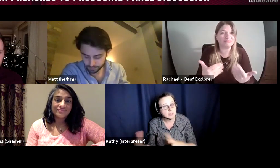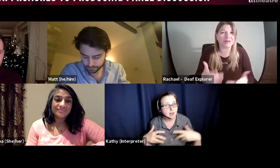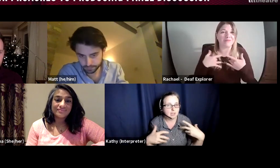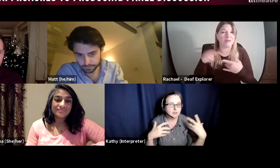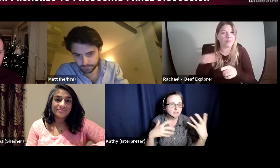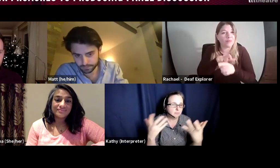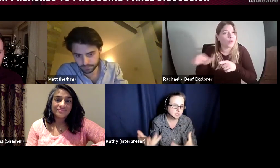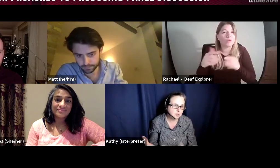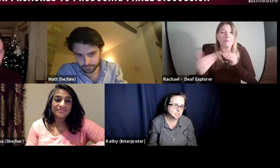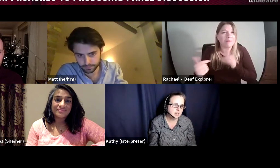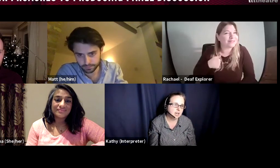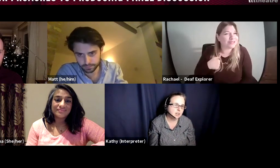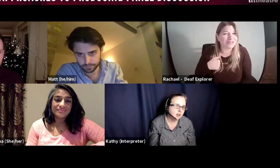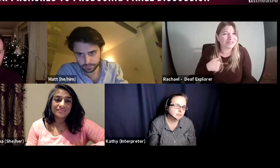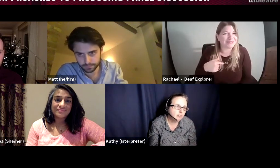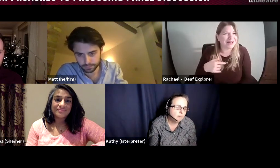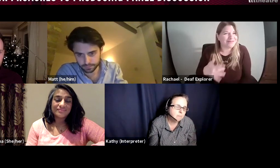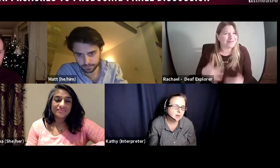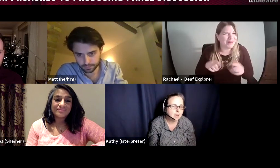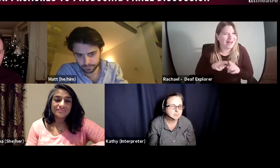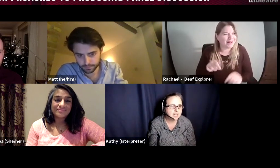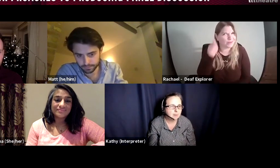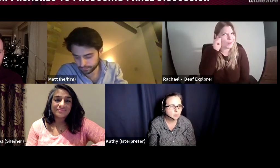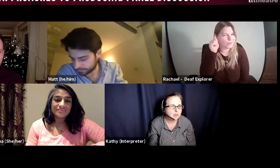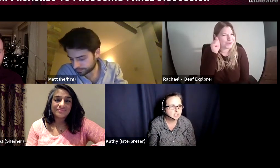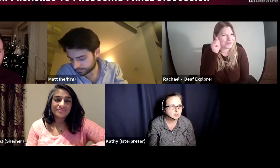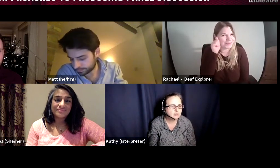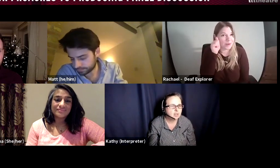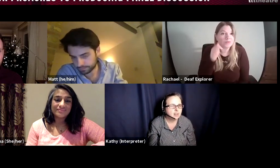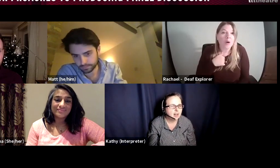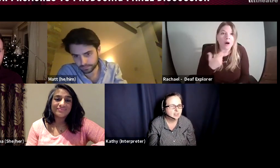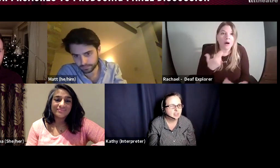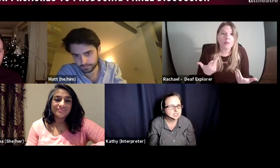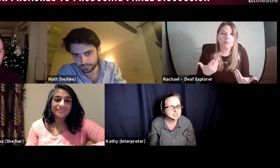I learnt from producing and I had learnt from setting up all those youth theatres,